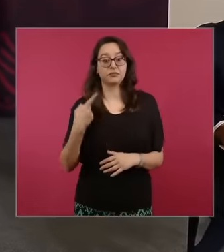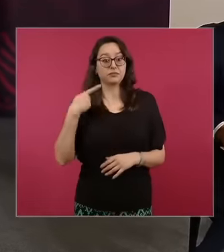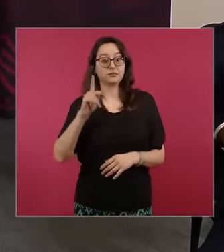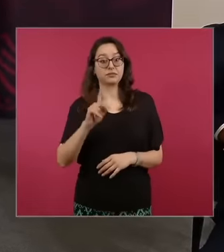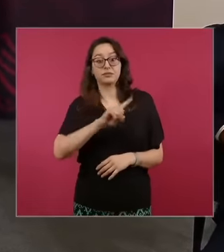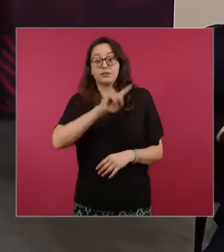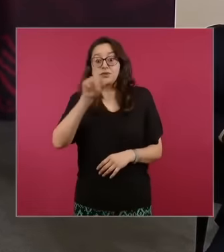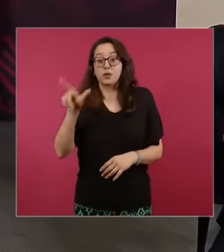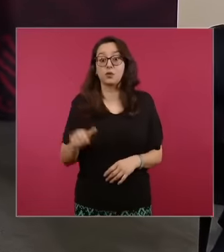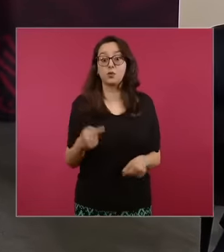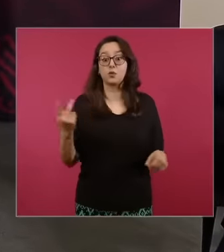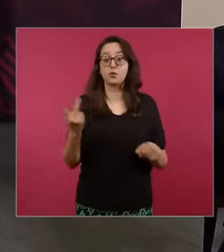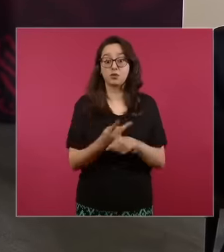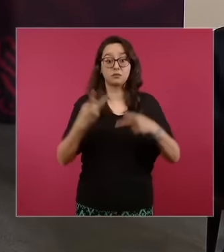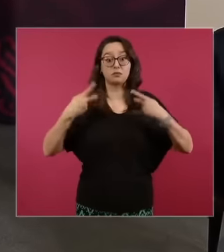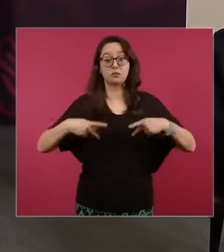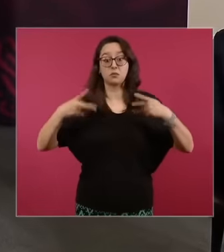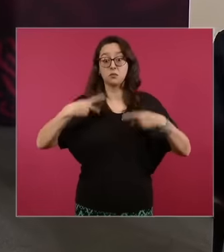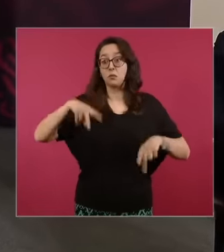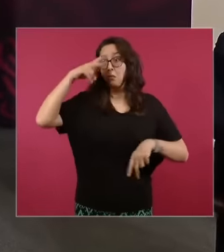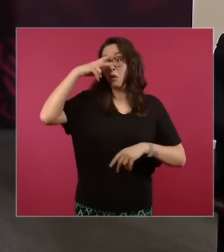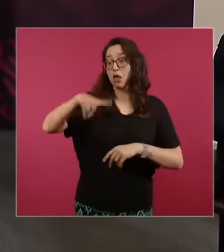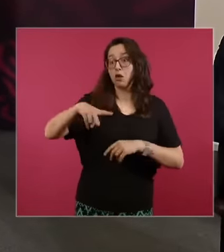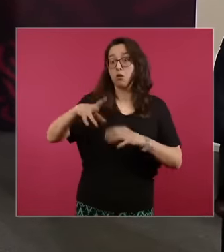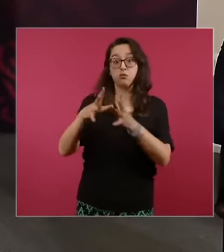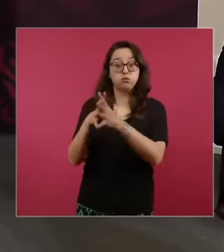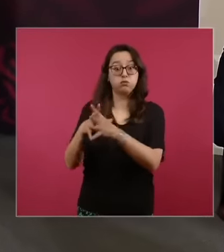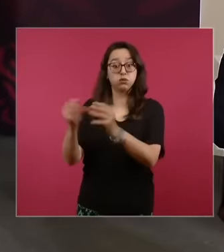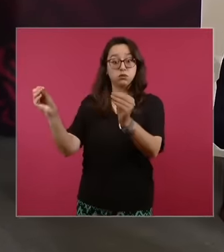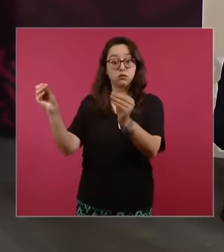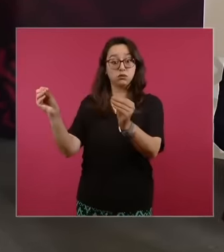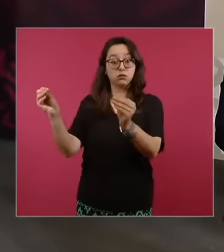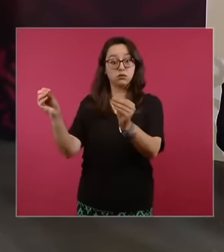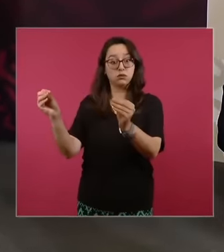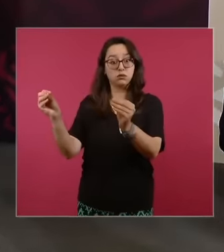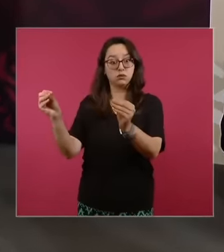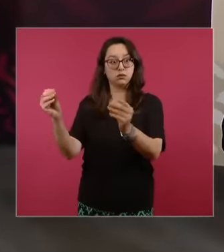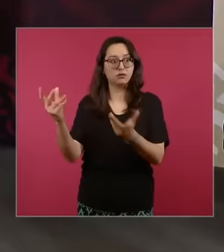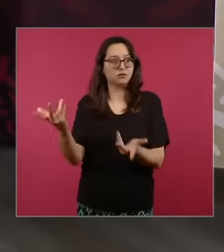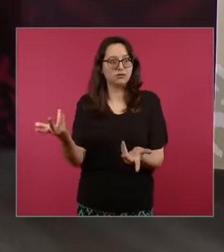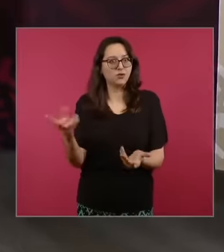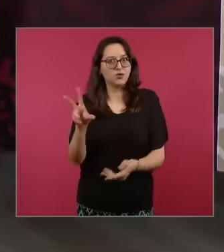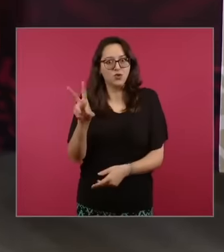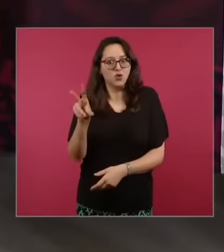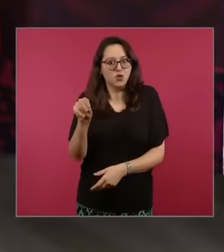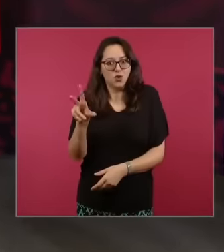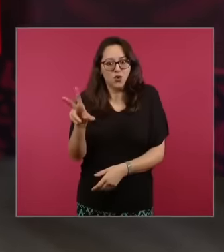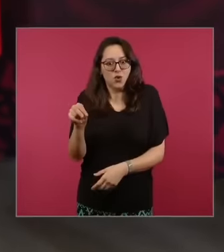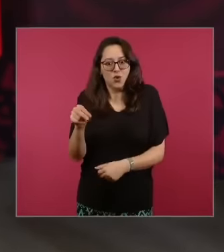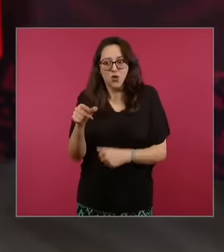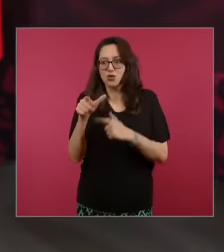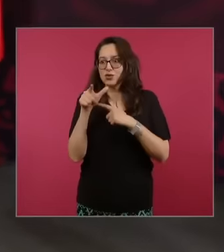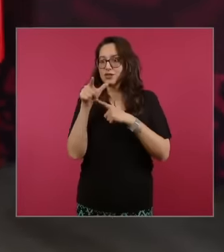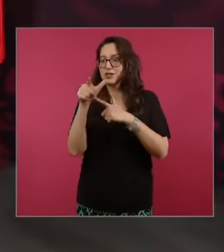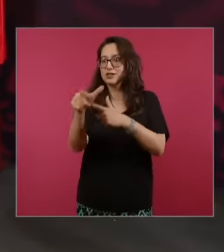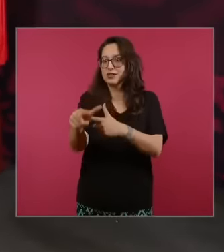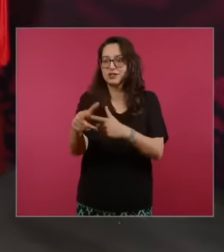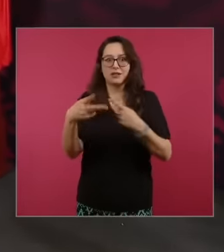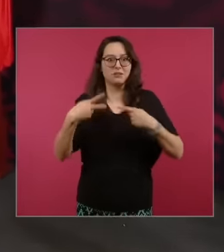all going to stay and there is no way that those who